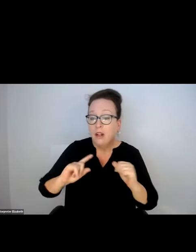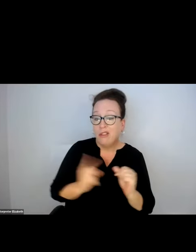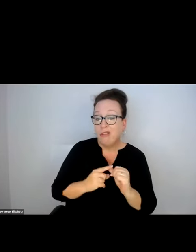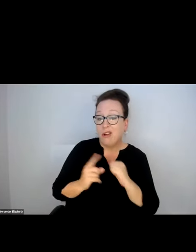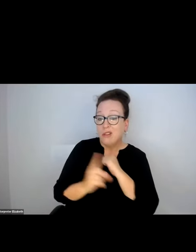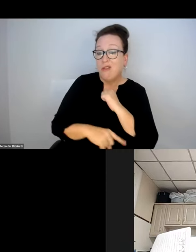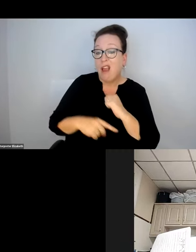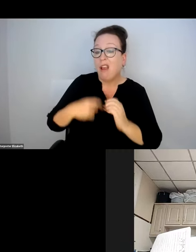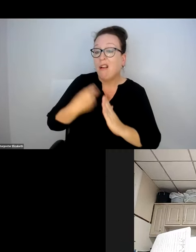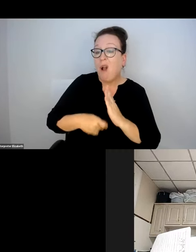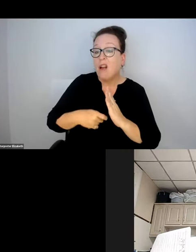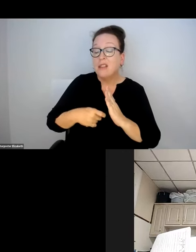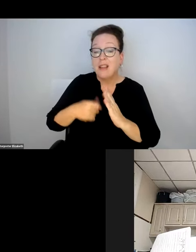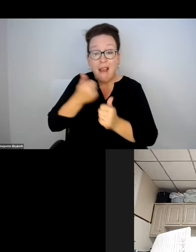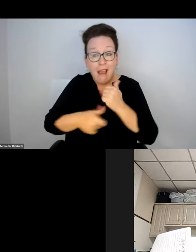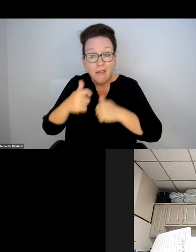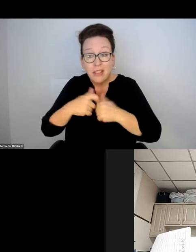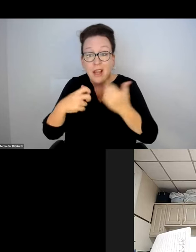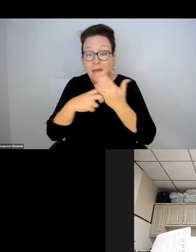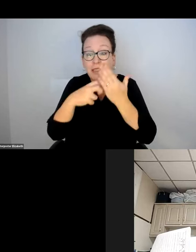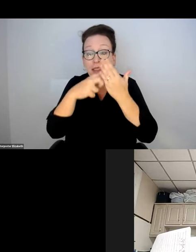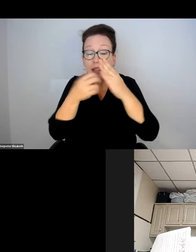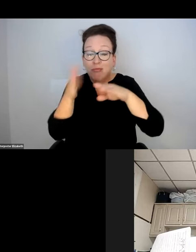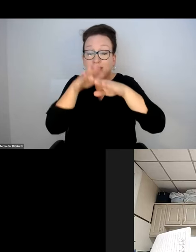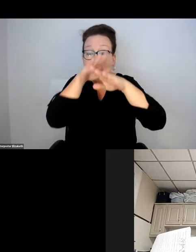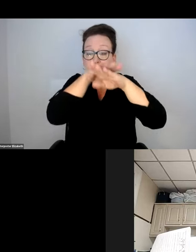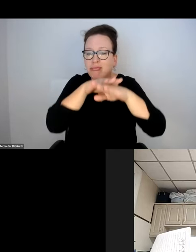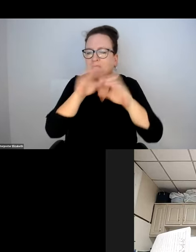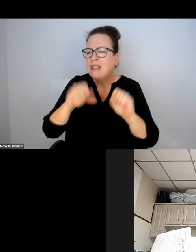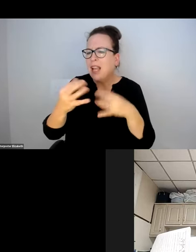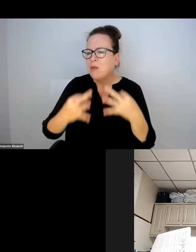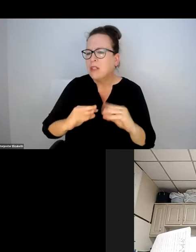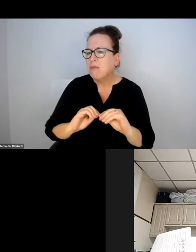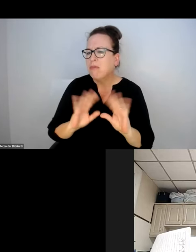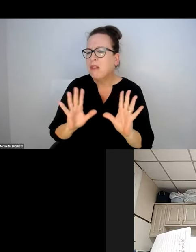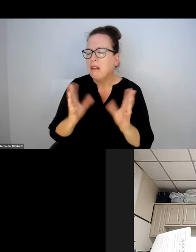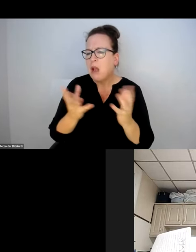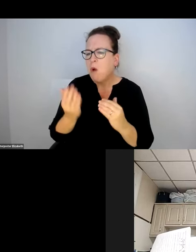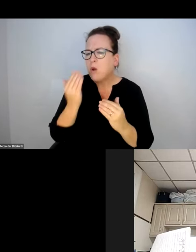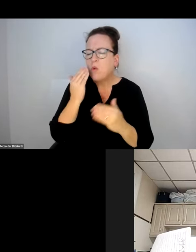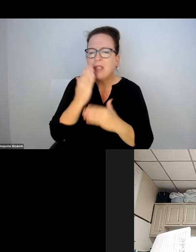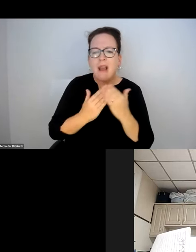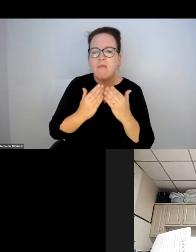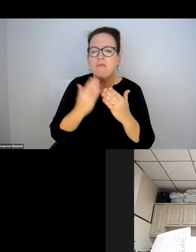WHAT THAT FINE STRUCTURE IS LIKE? WHAT IS THE BASELINE FINE? IT IS ESCALATING FOR EACH